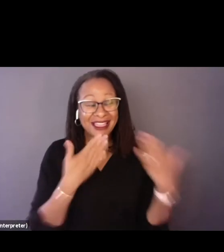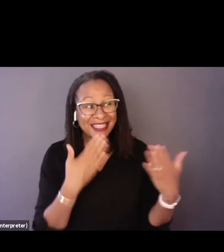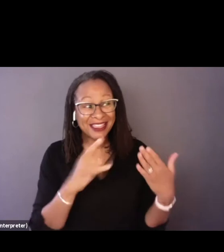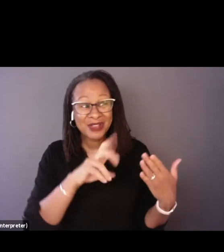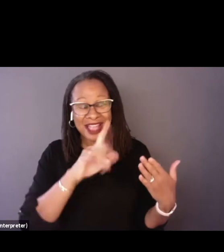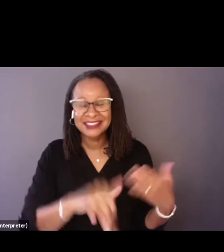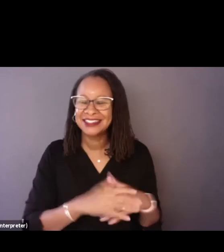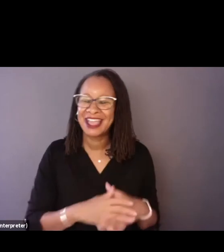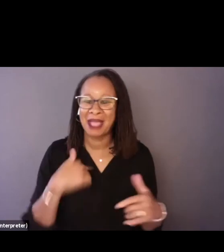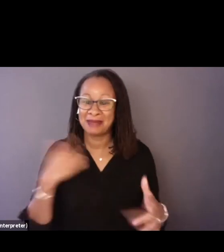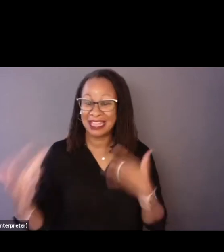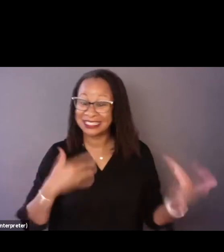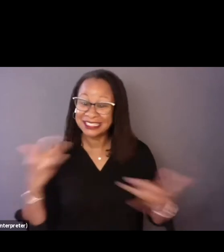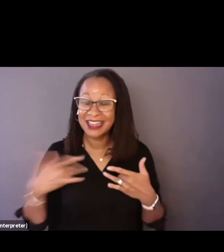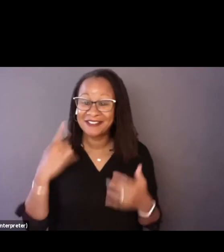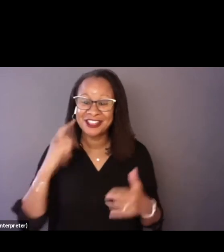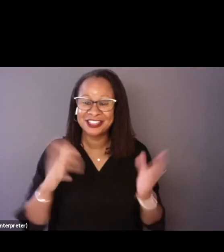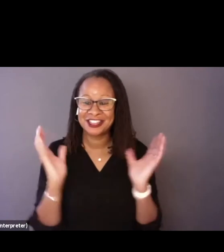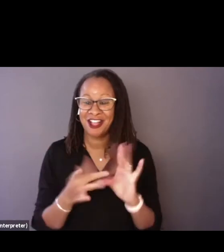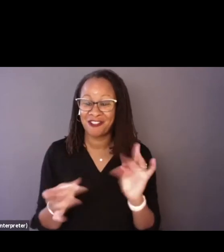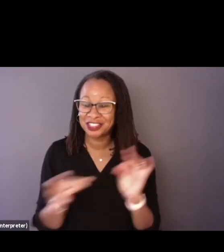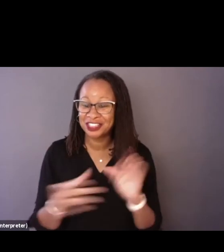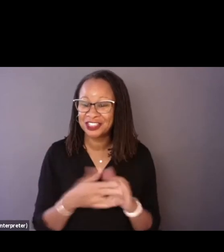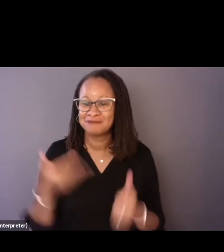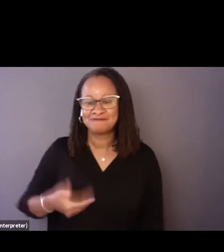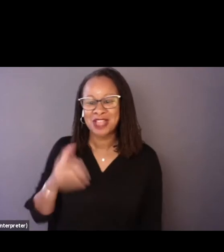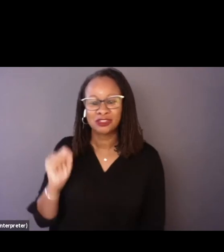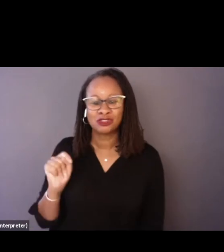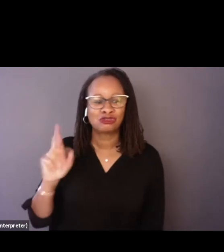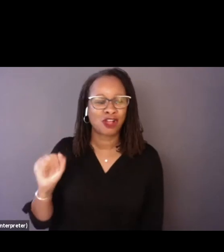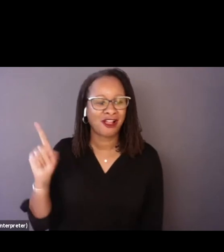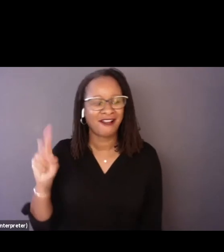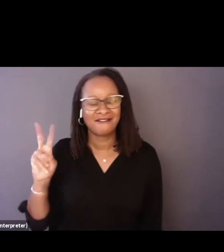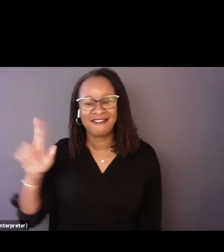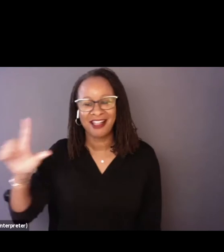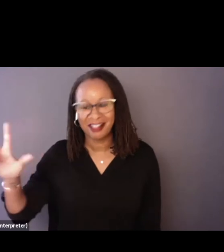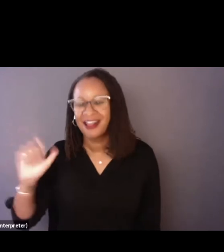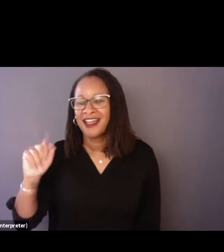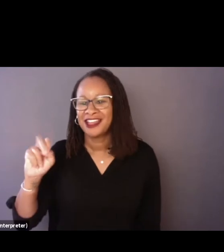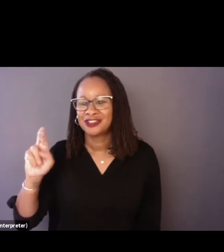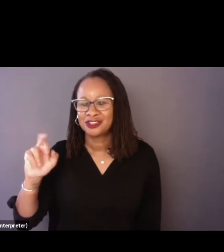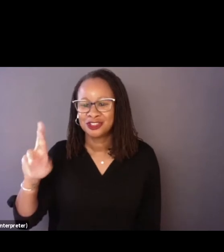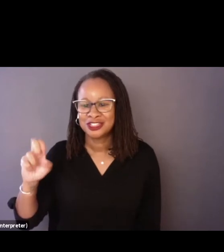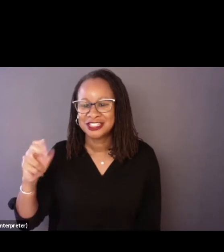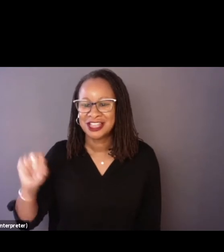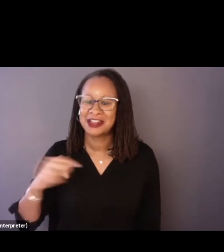As Cassidy said, I'm Tre'vell Anderson, a journalist, and I'll be our moderator for today. So good morning, good afternoon, good evening